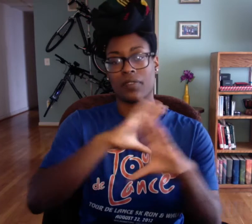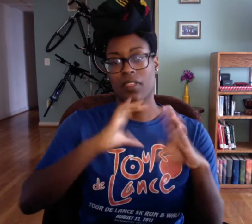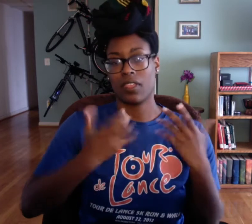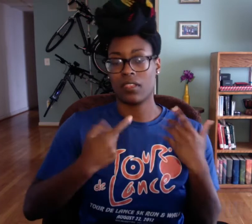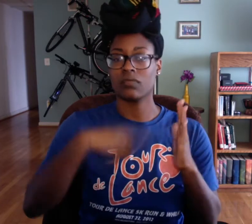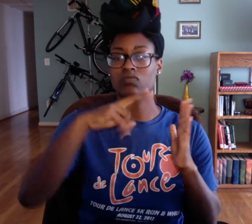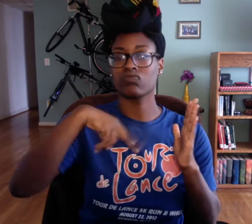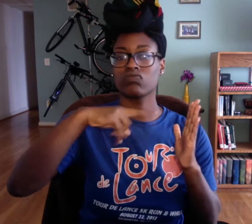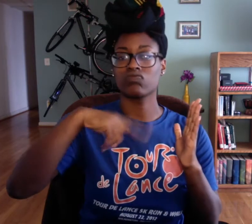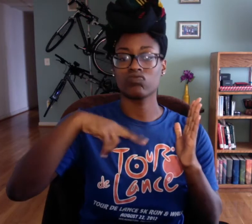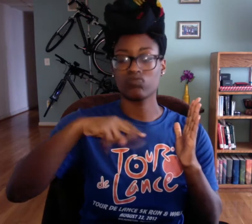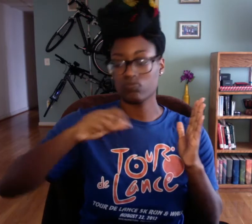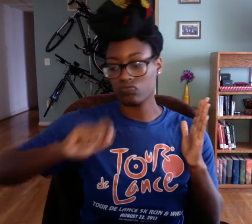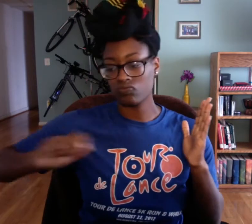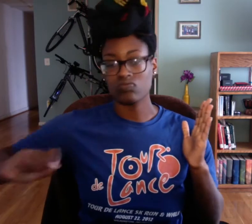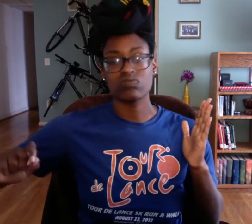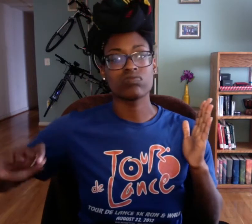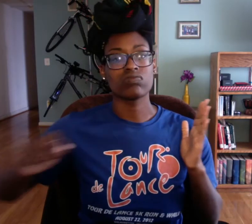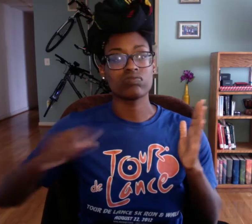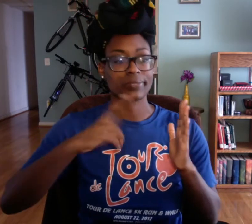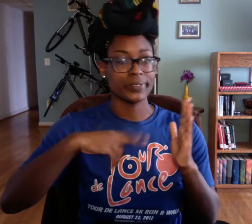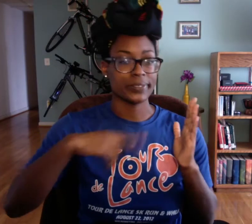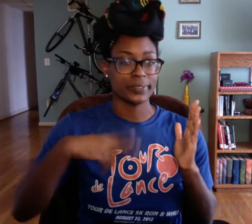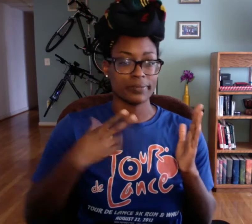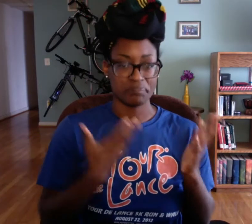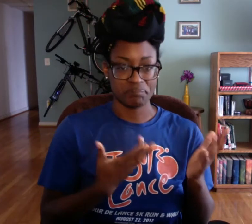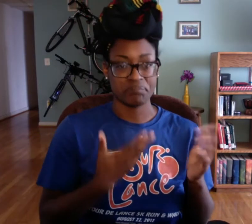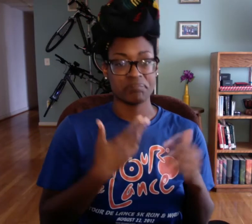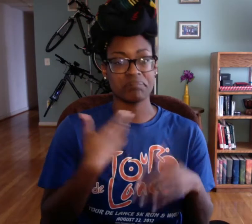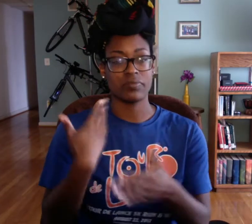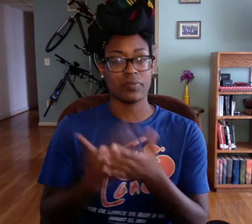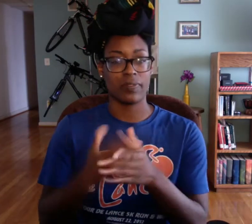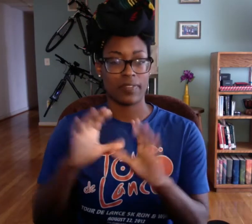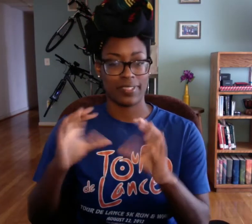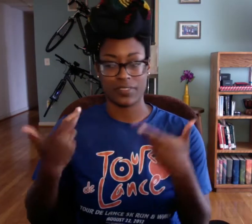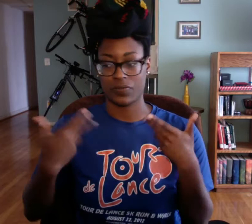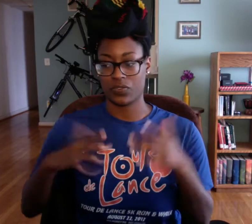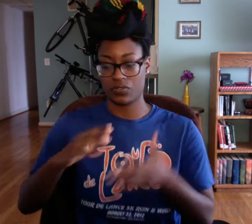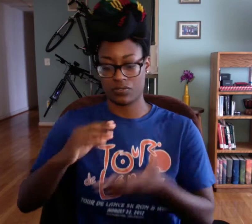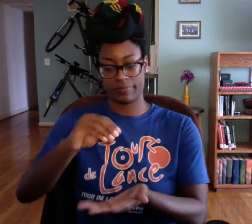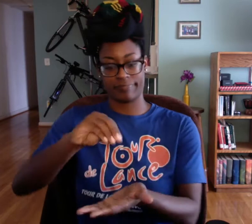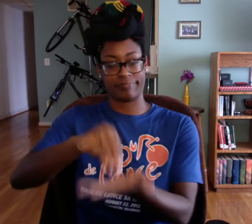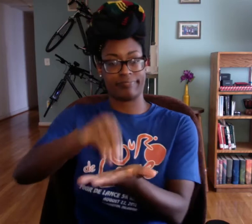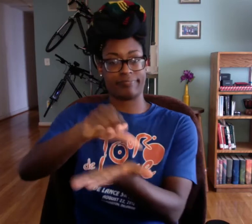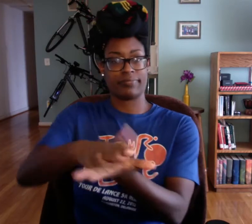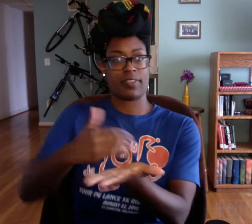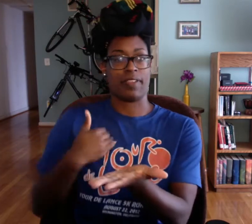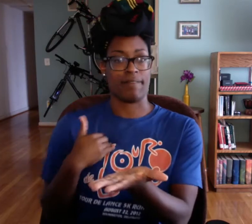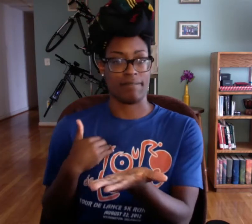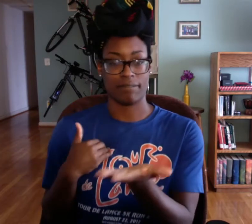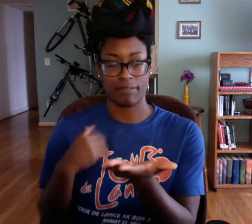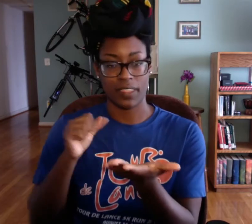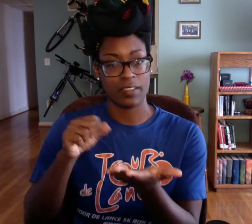During the readings I take notes before class that way I have everything I need by the time